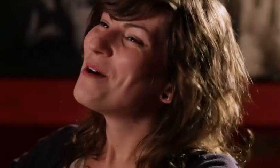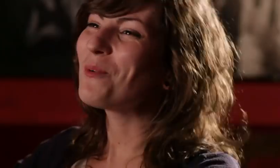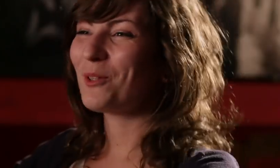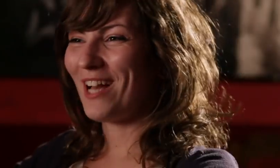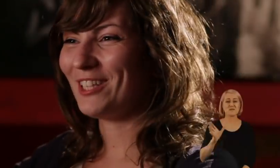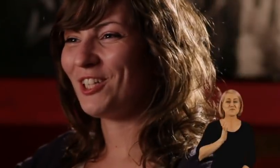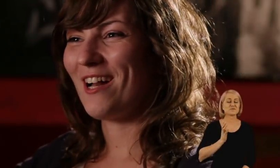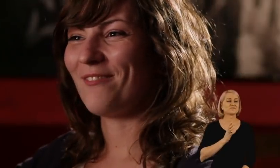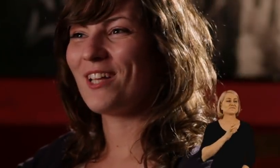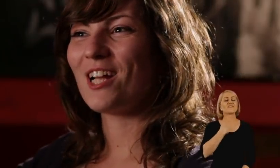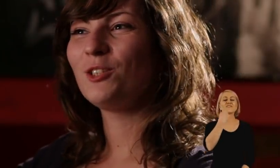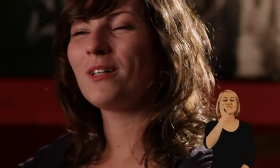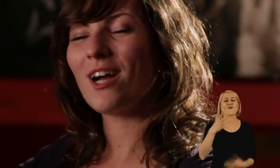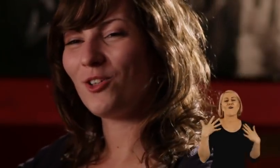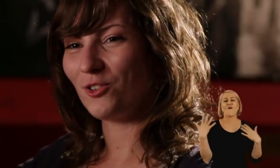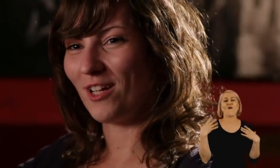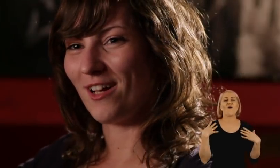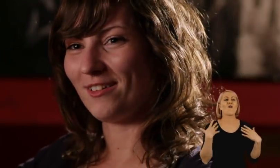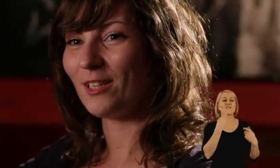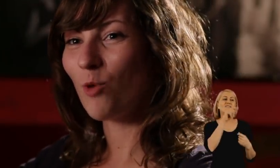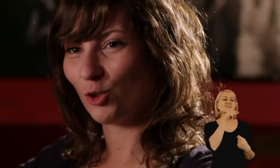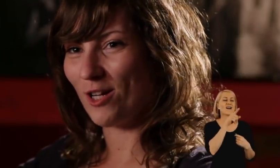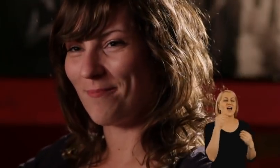We went to the seaside to the summer camp